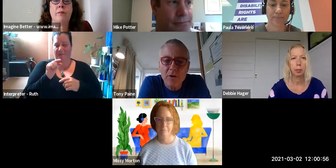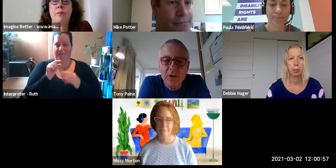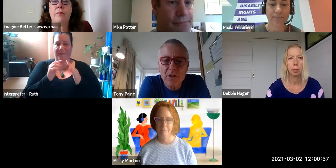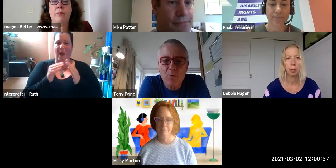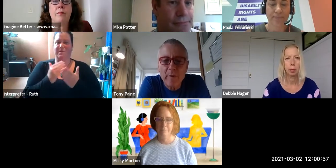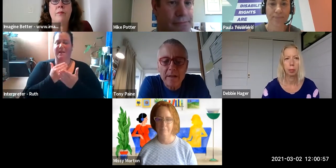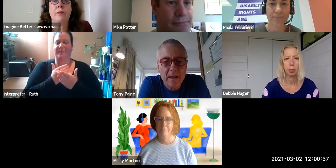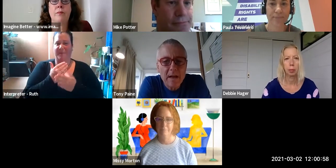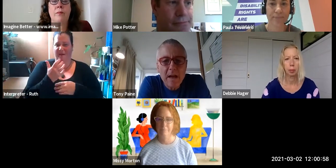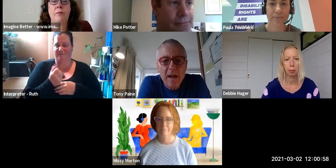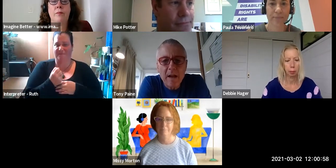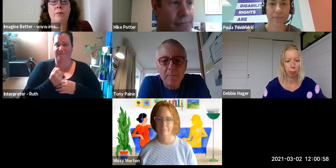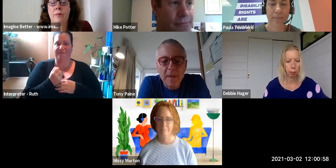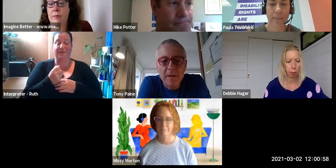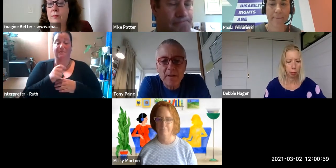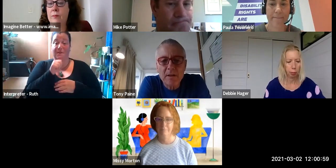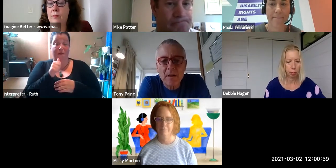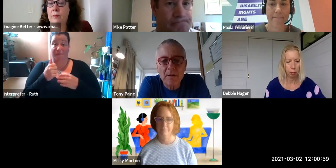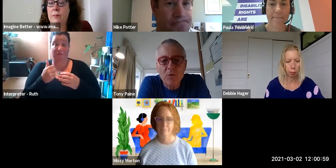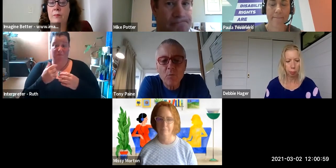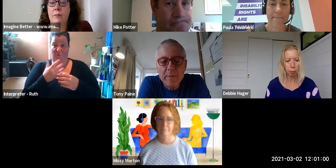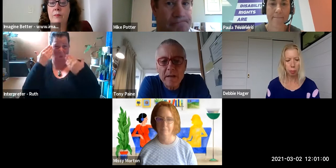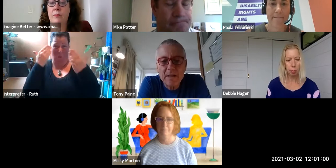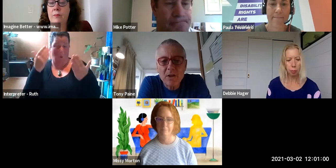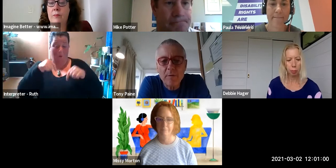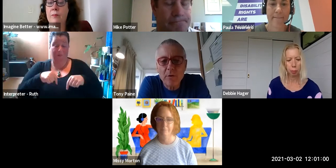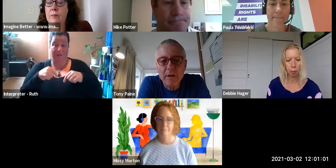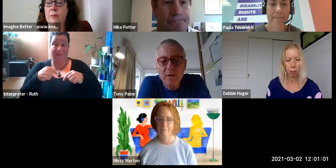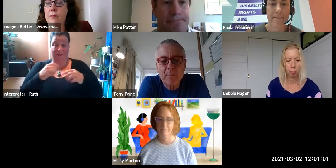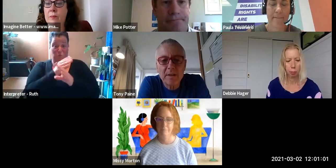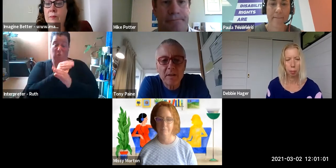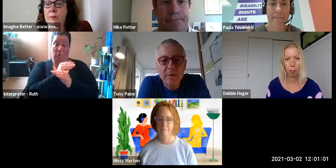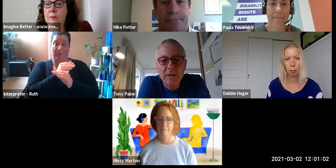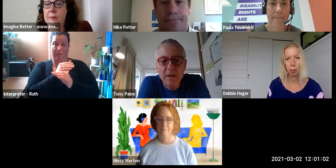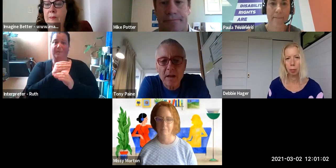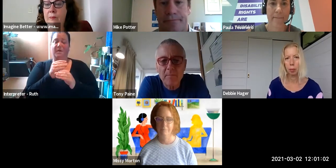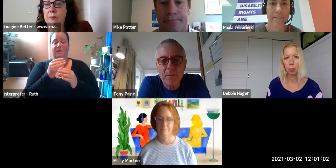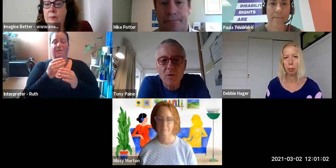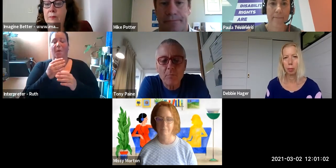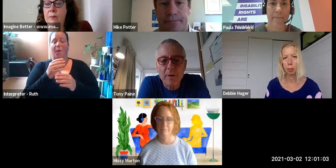used to this format. This is a zoom webinar so if you're here as a participant you won't